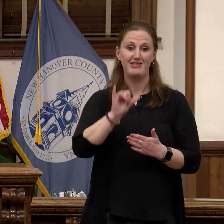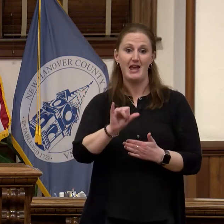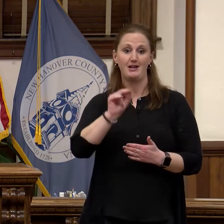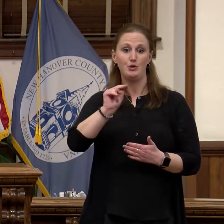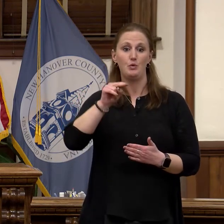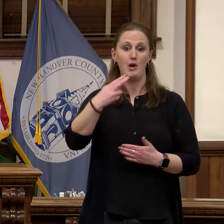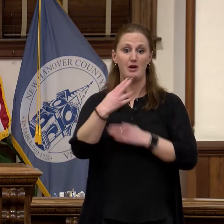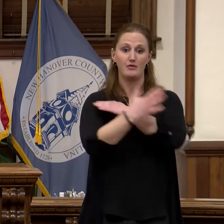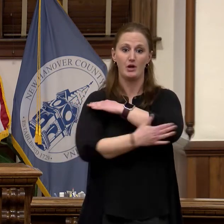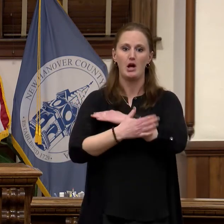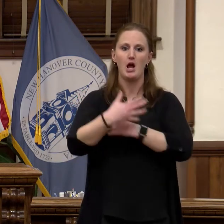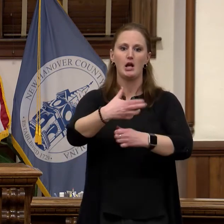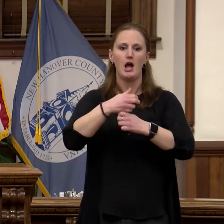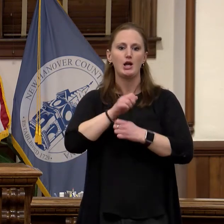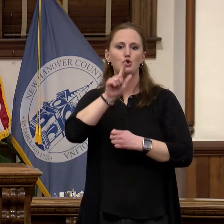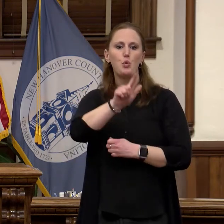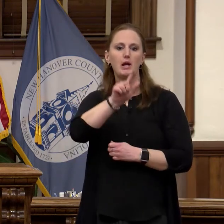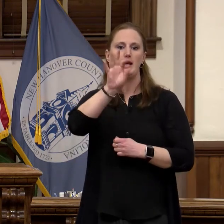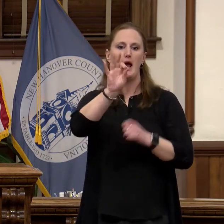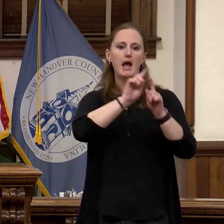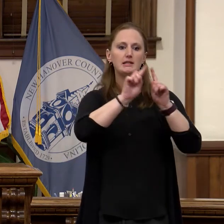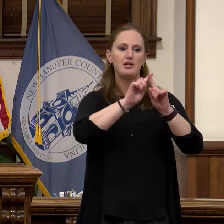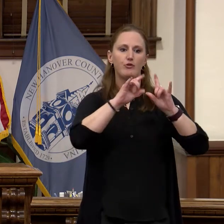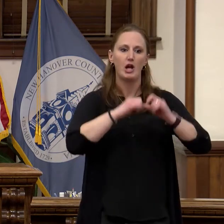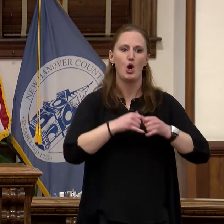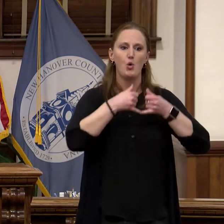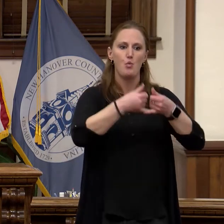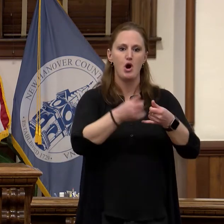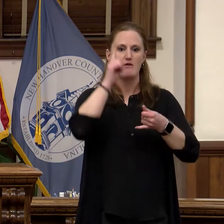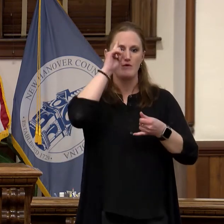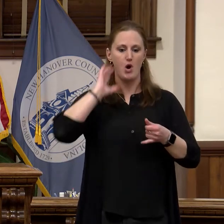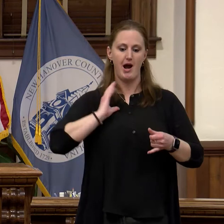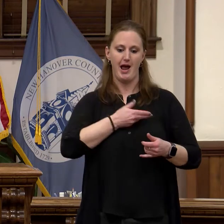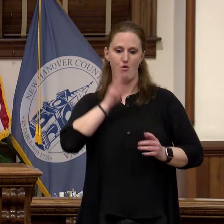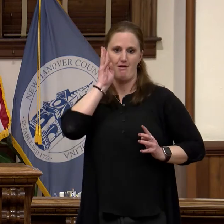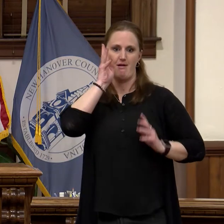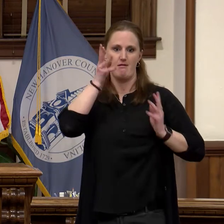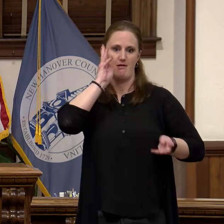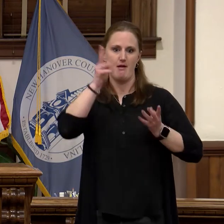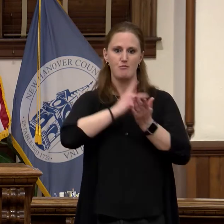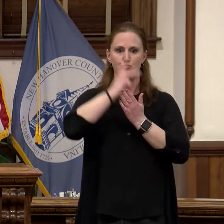Association of Counties for our innovative programs and initiatives. In